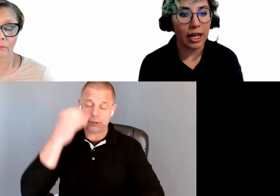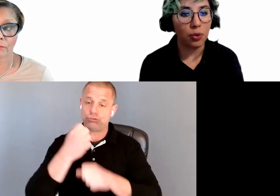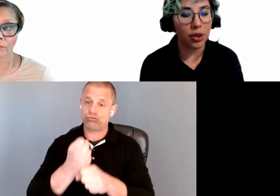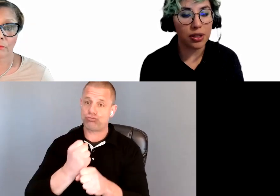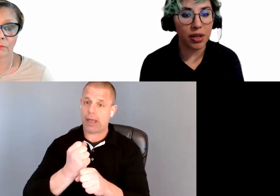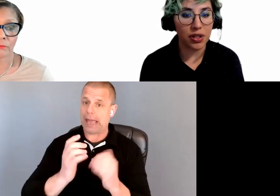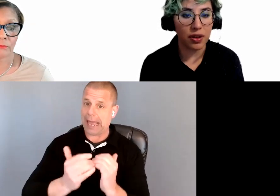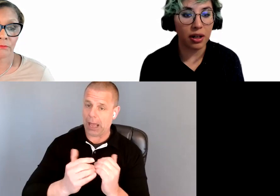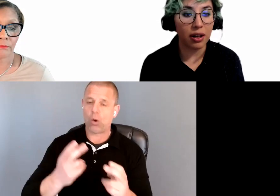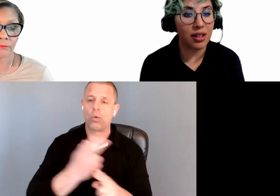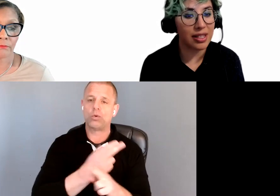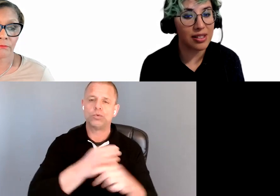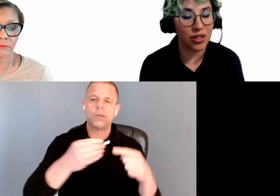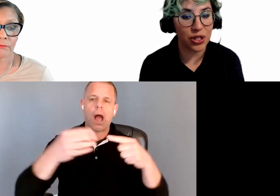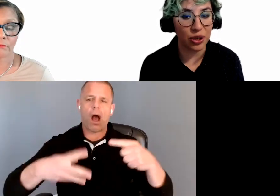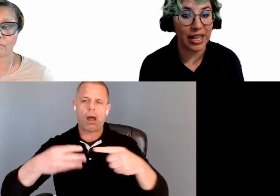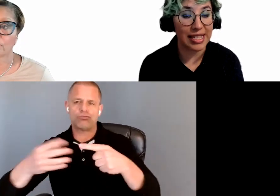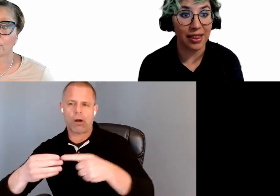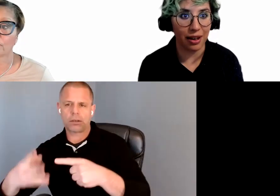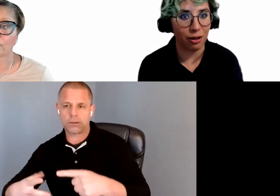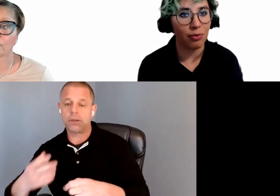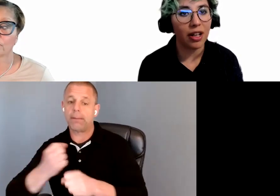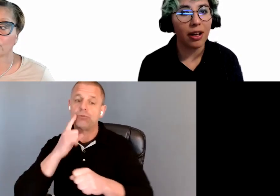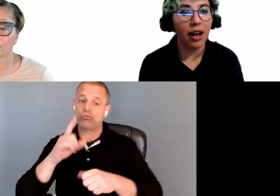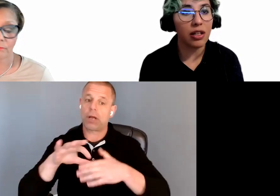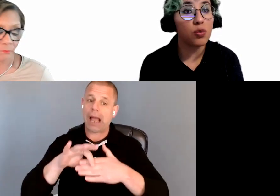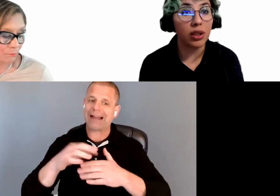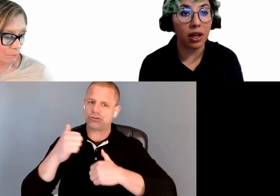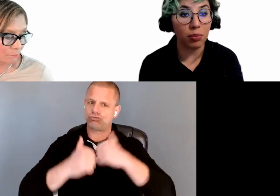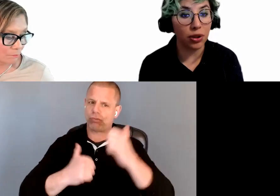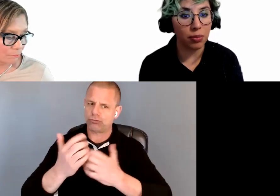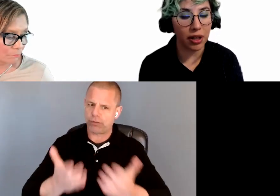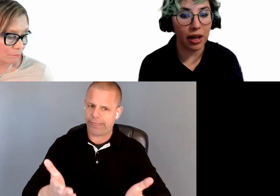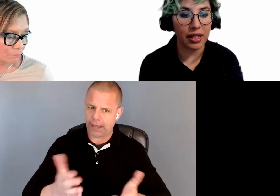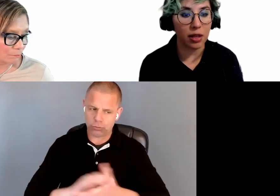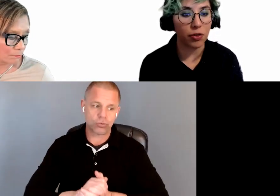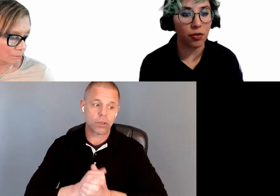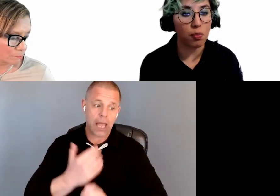And you want to make sure that content structure is there. Headings will help you, but any type of